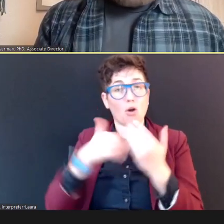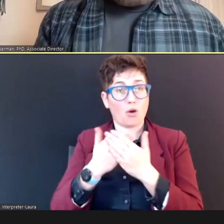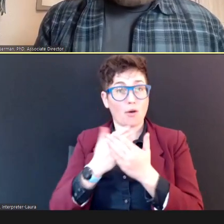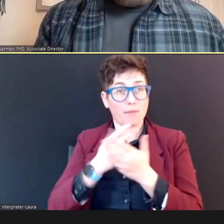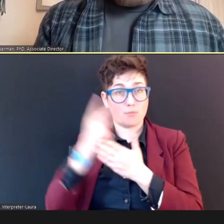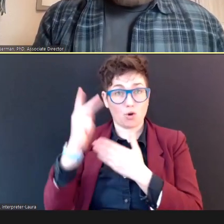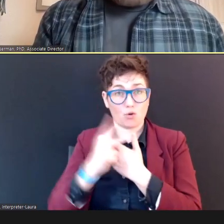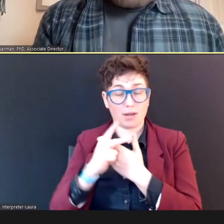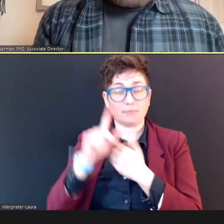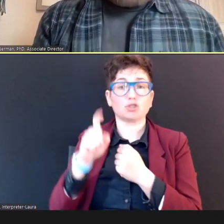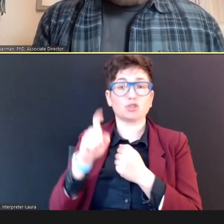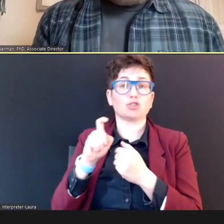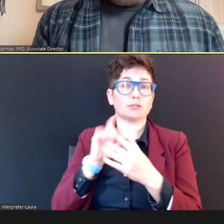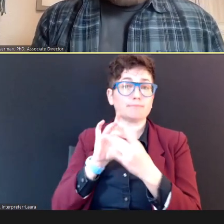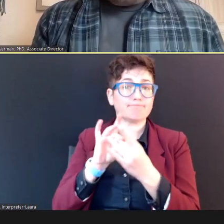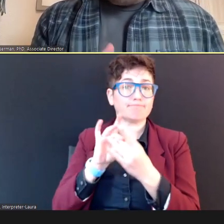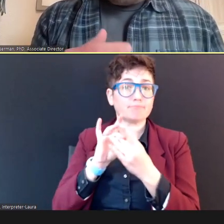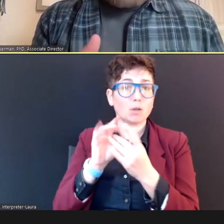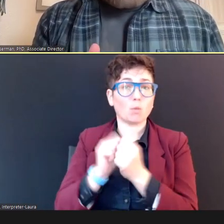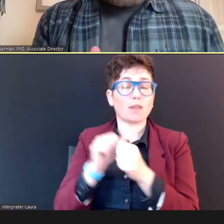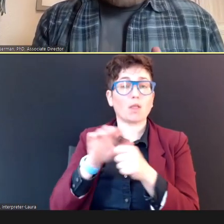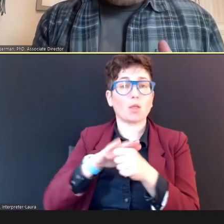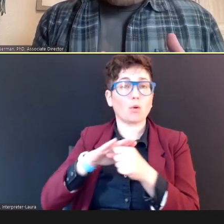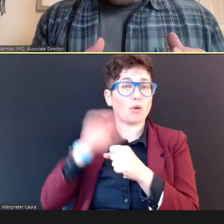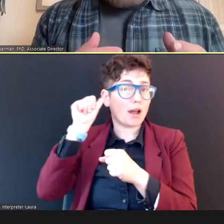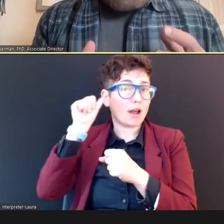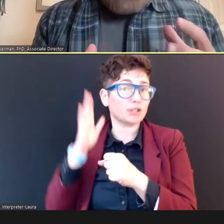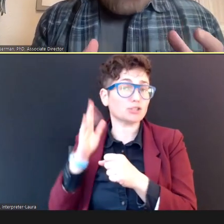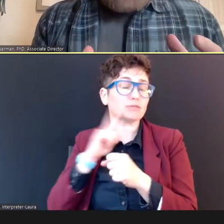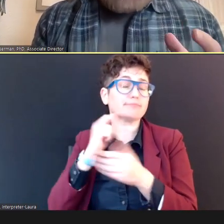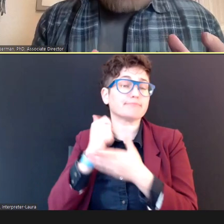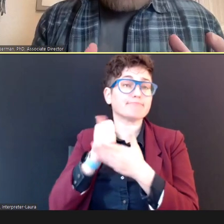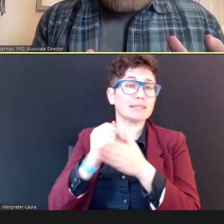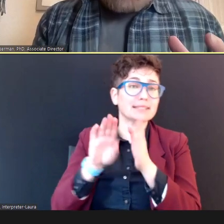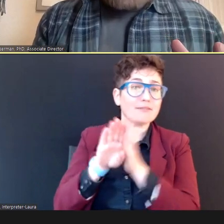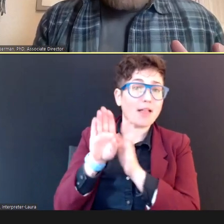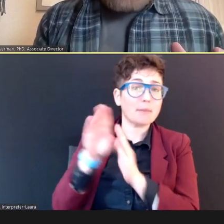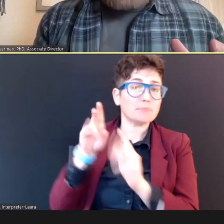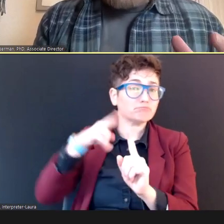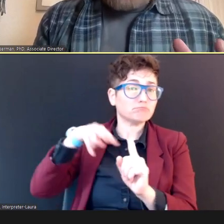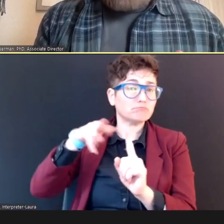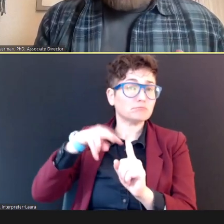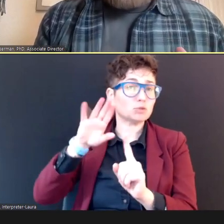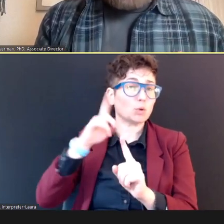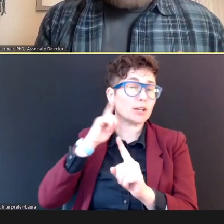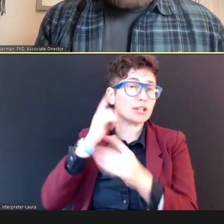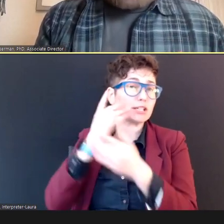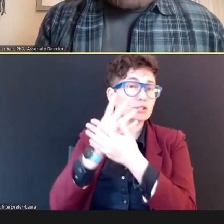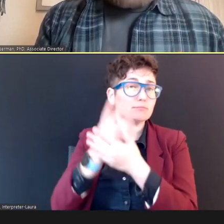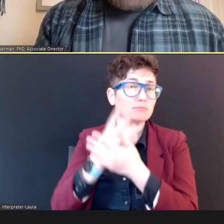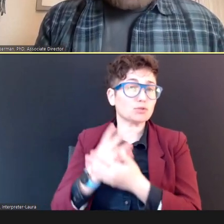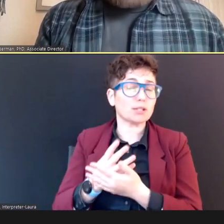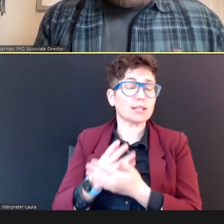audiologist, to help develop and oversee your hearing screening and follow up activities; and, to be able to take questions like you